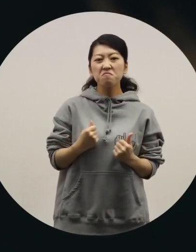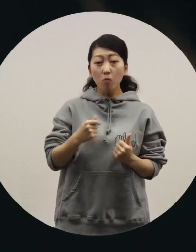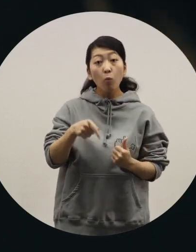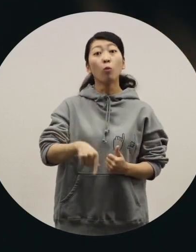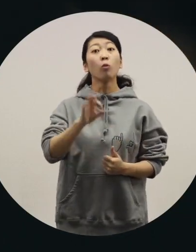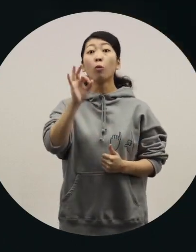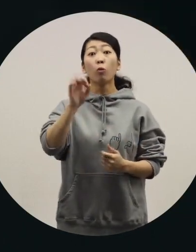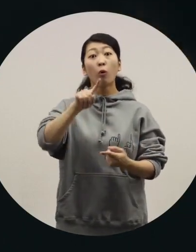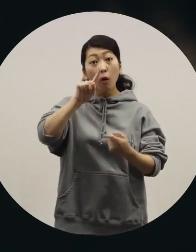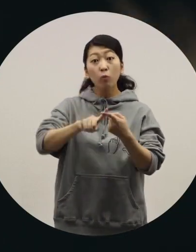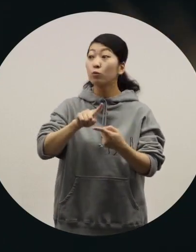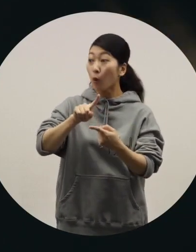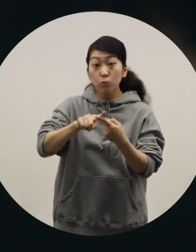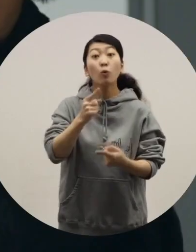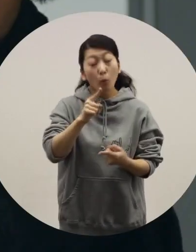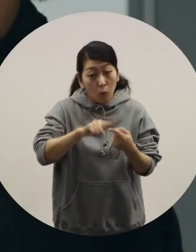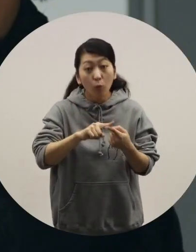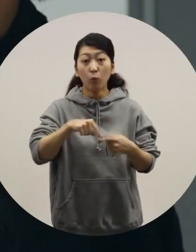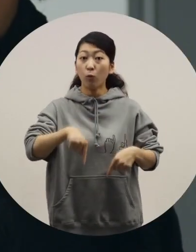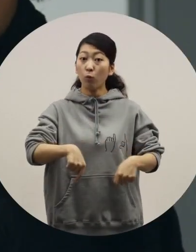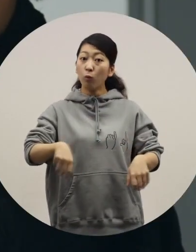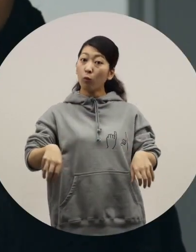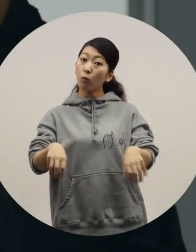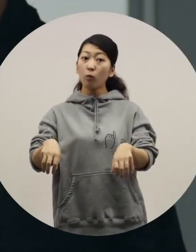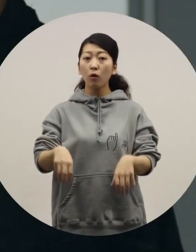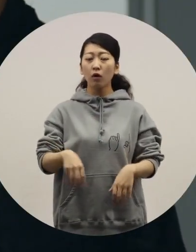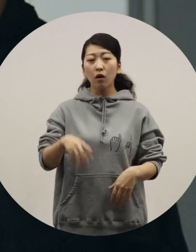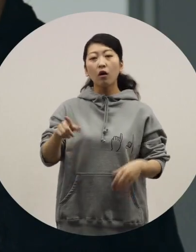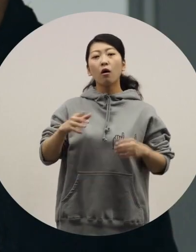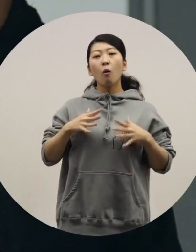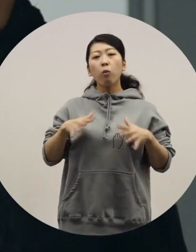[Ochiai] They are perfectly suited. -[Azuma] They match well. Does that mean that personal-mobility vehicles match clothes